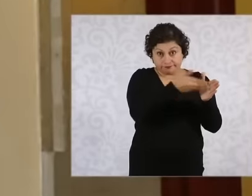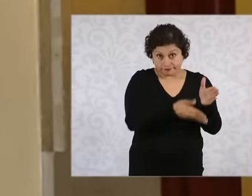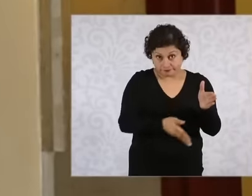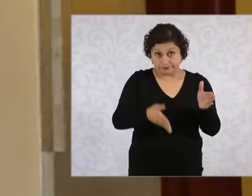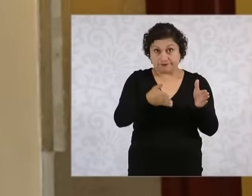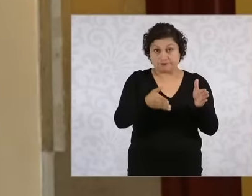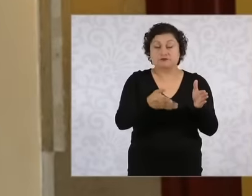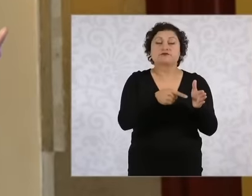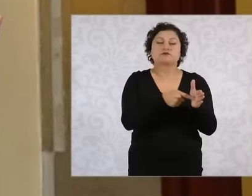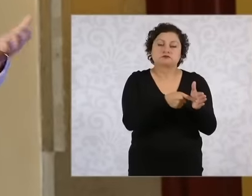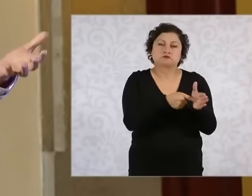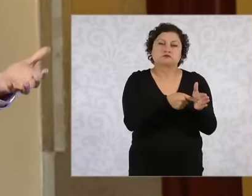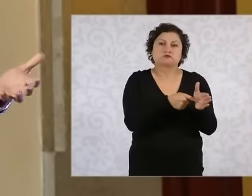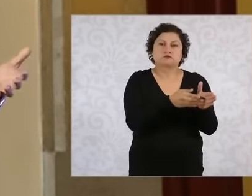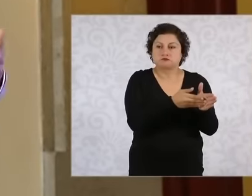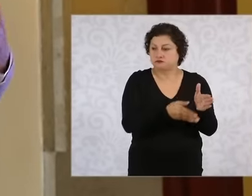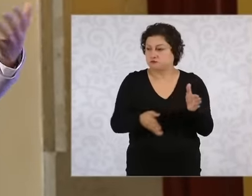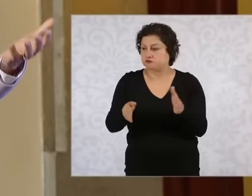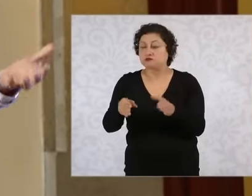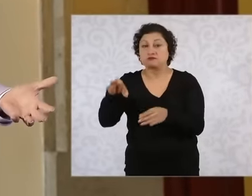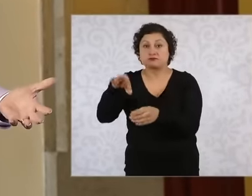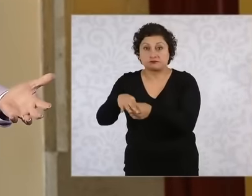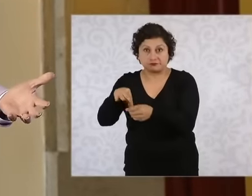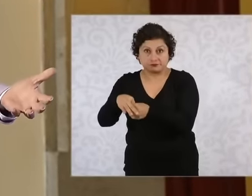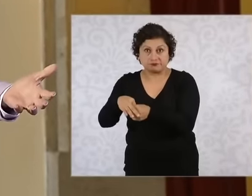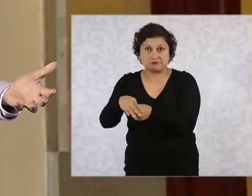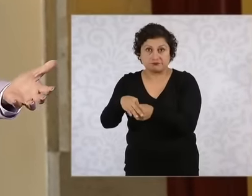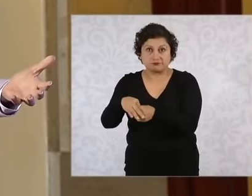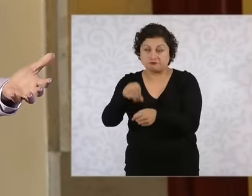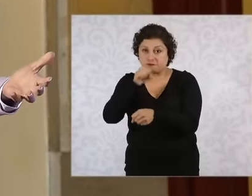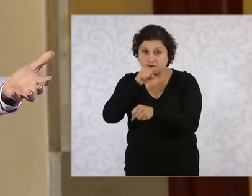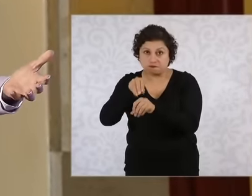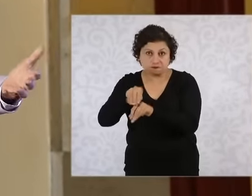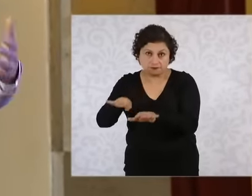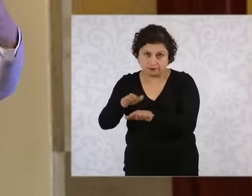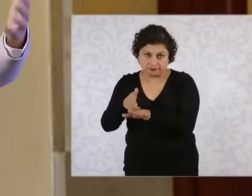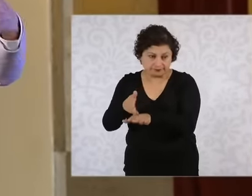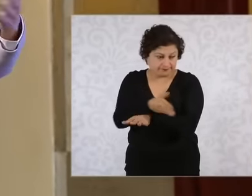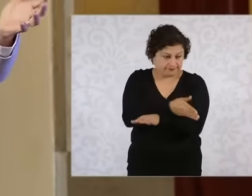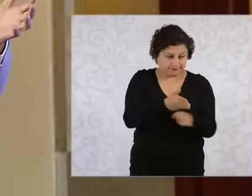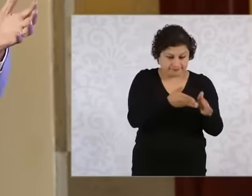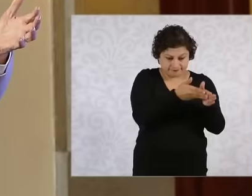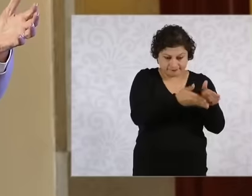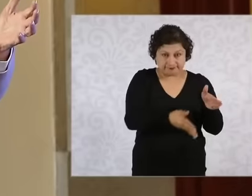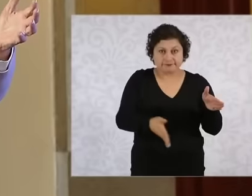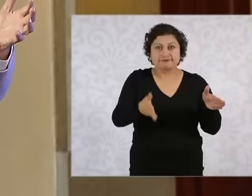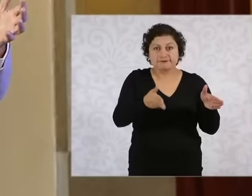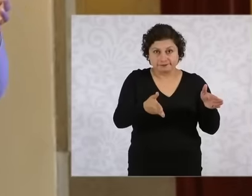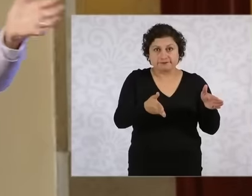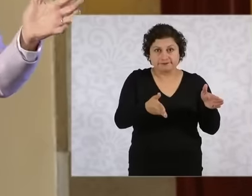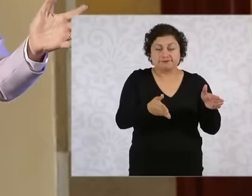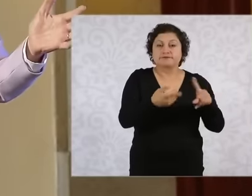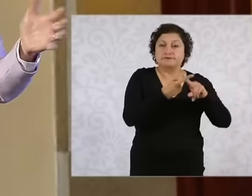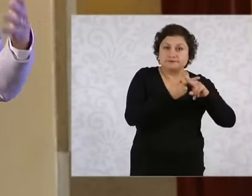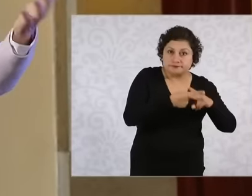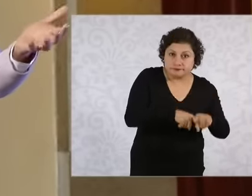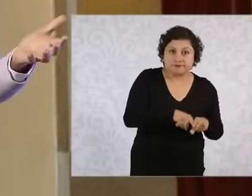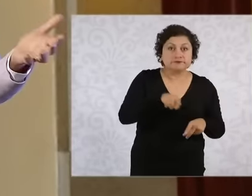election day, the campaign begins to analyze the chamber of deputies, which is the